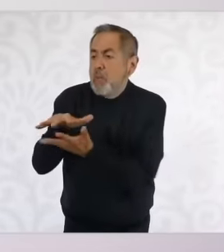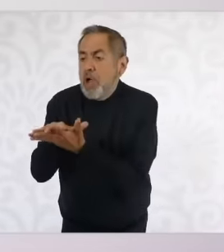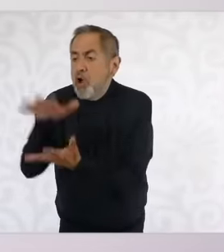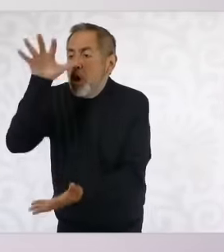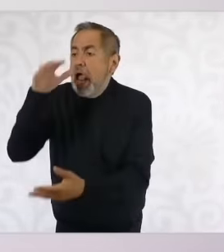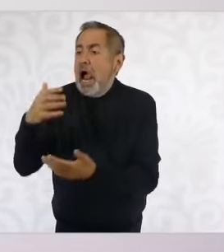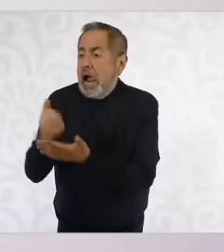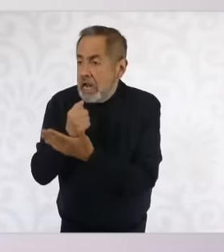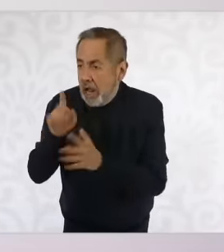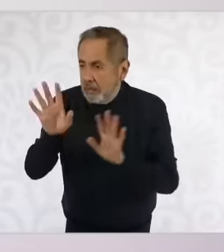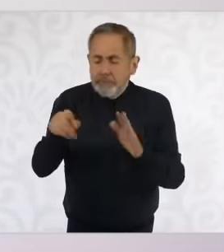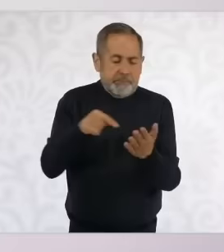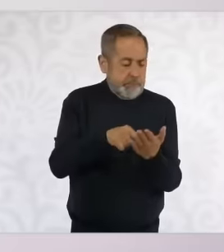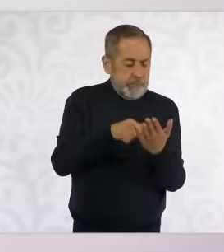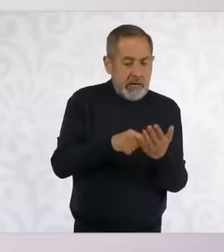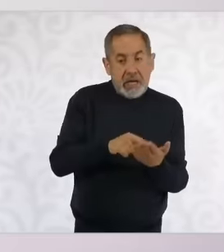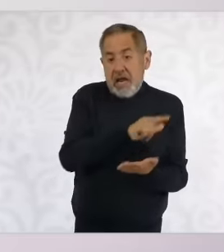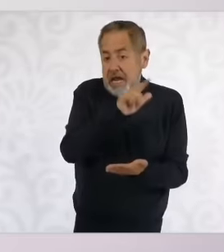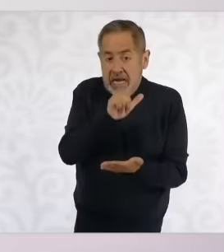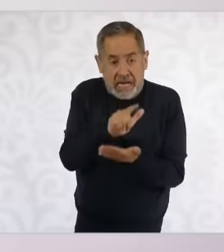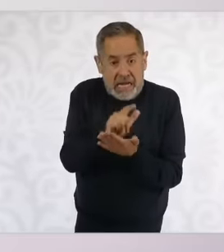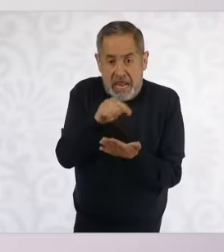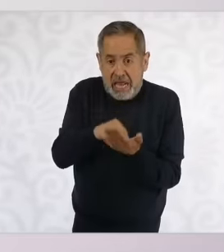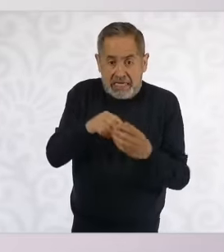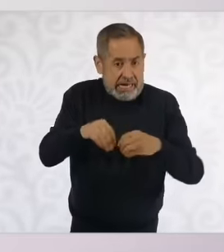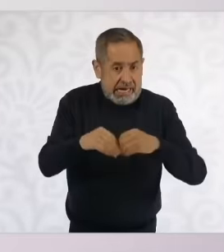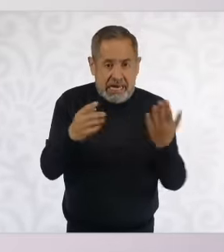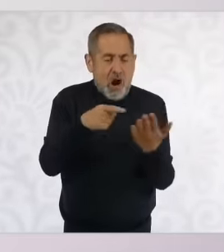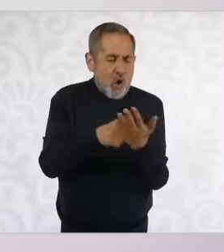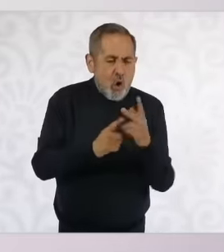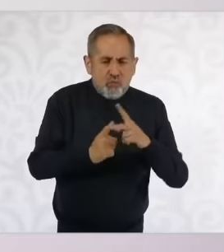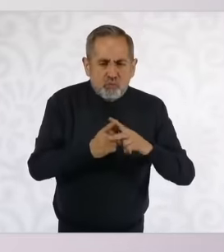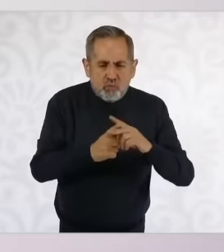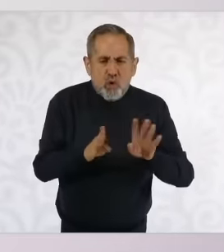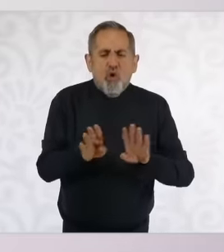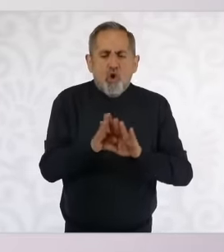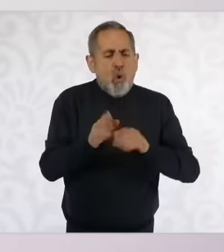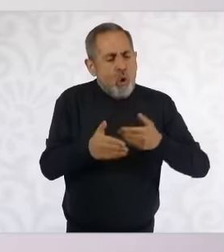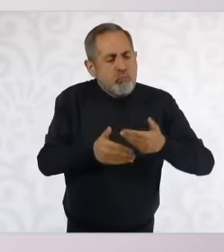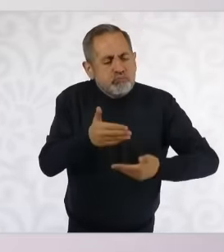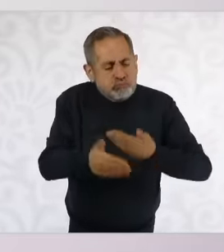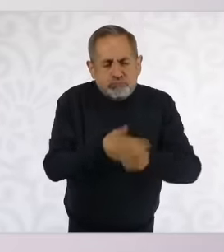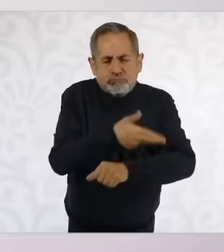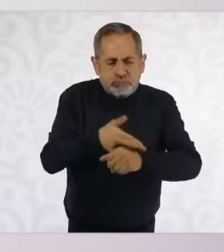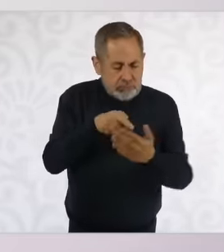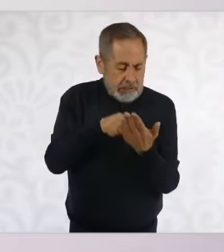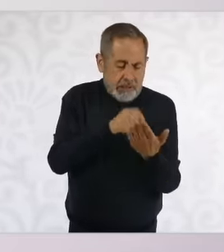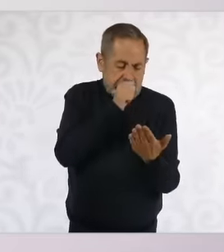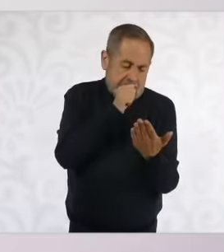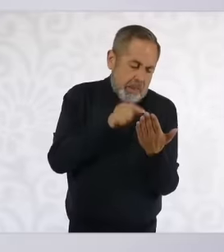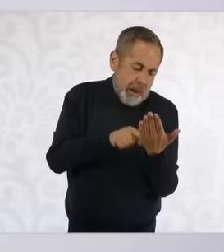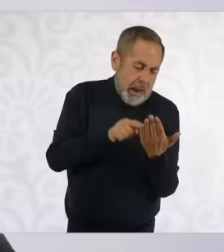formula that is clearly established in the electoral procedures law.